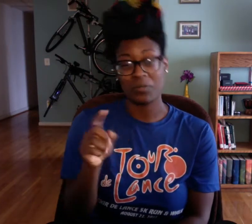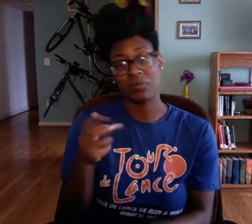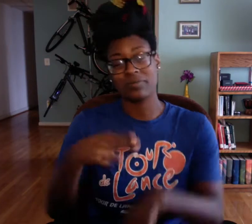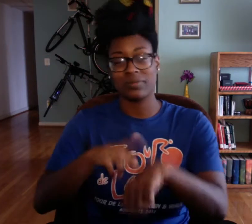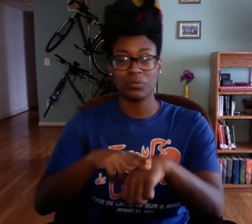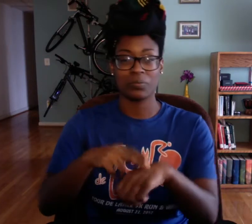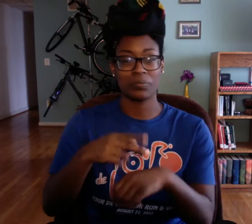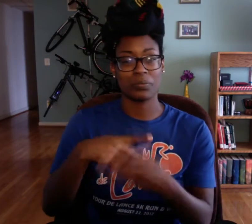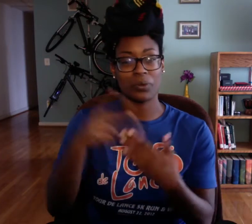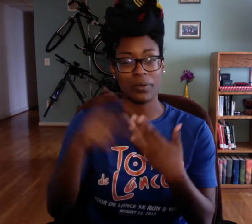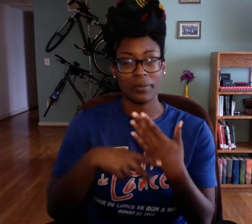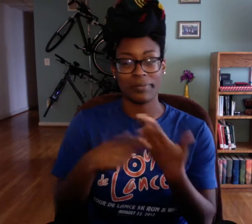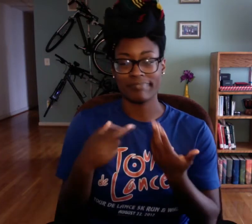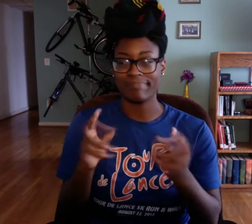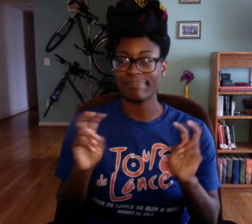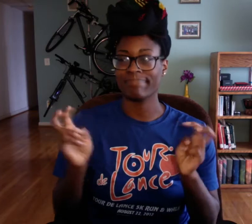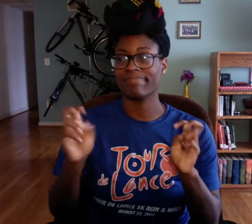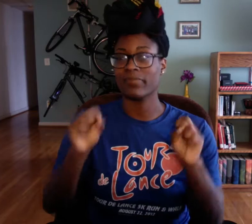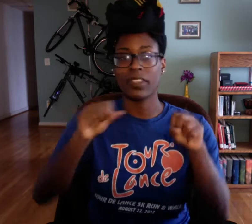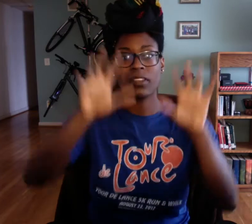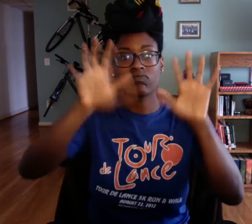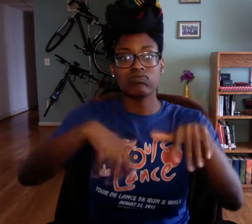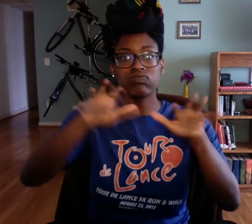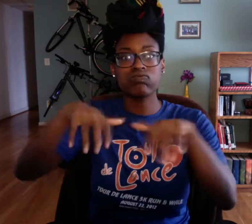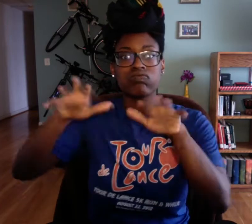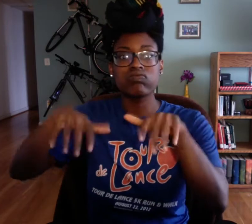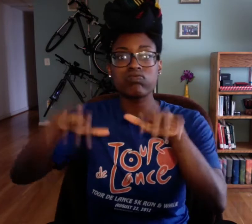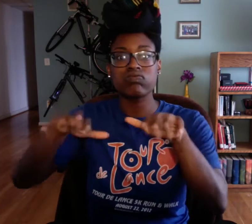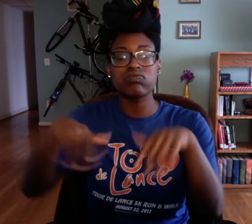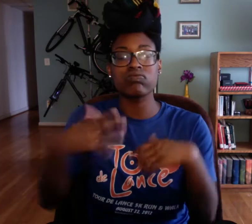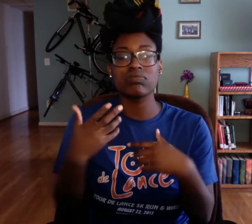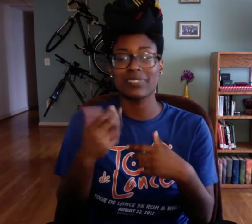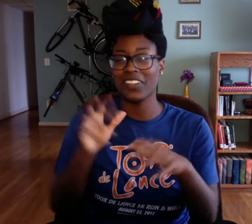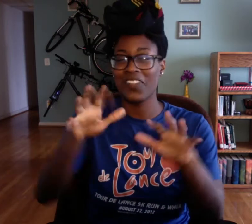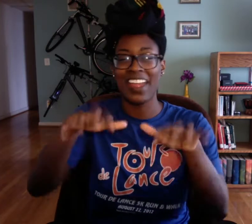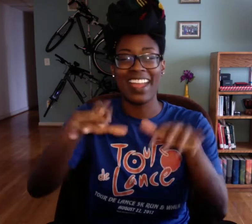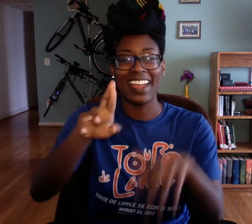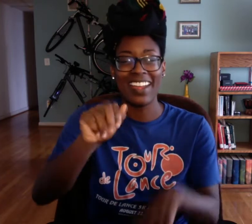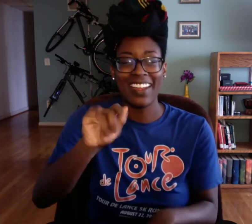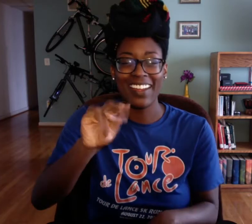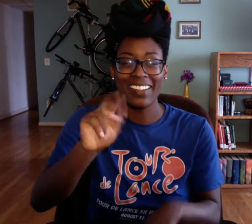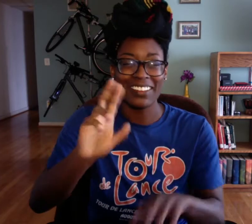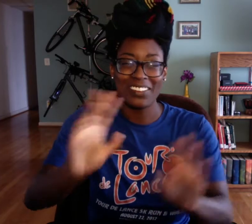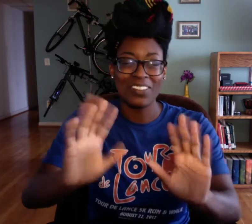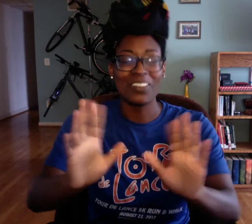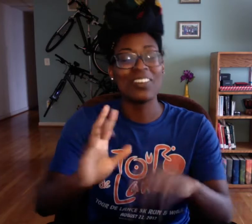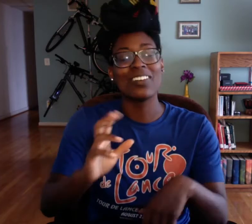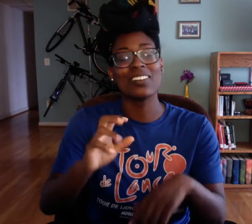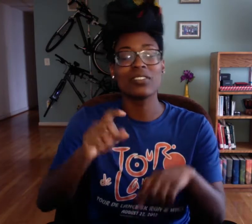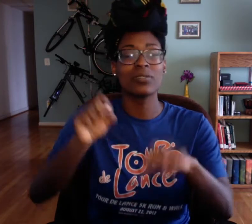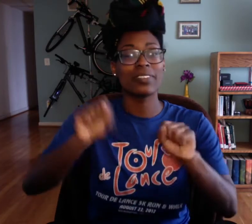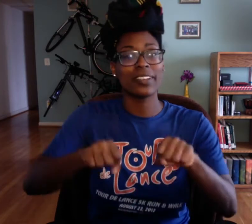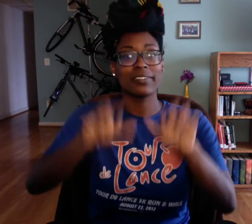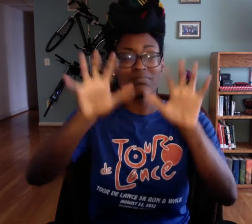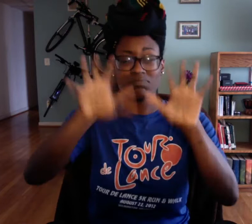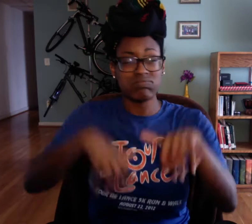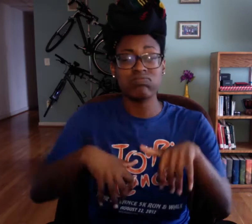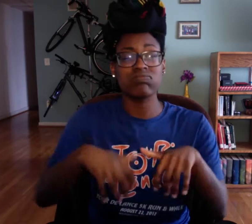I already know it's gonna a lot of videos to film. And it's normal of our program, it's not like we're gonna write a bunch of papers--ugh,